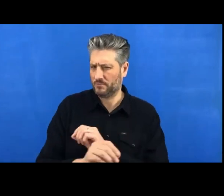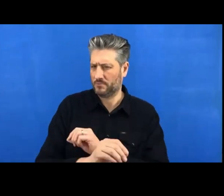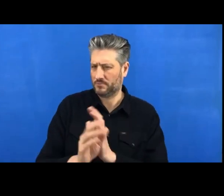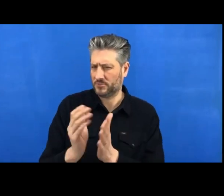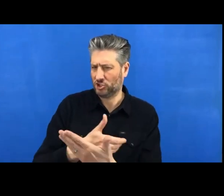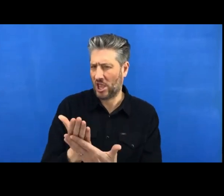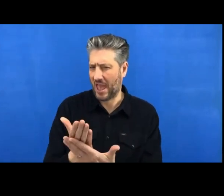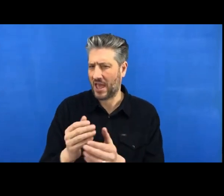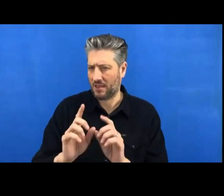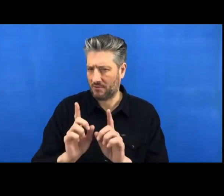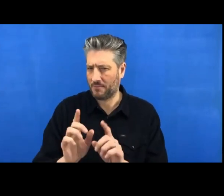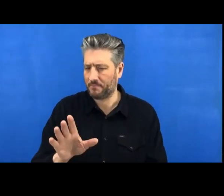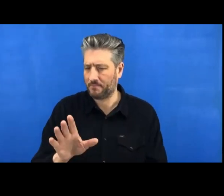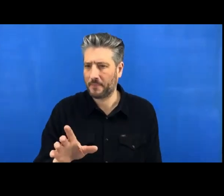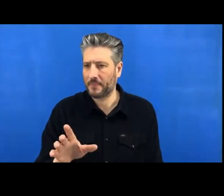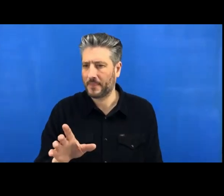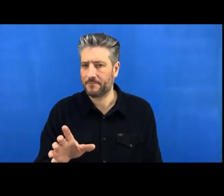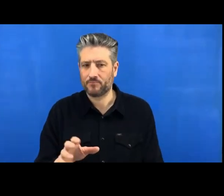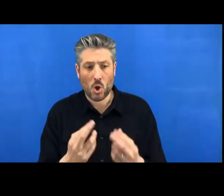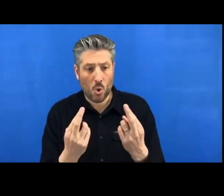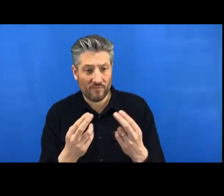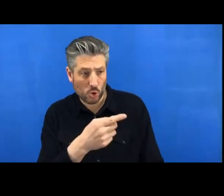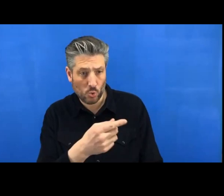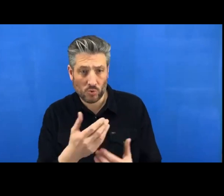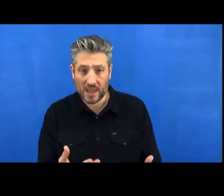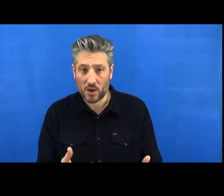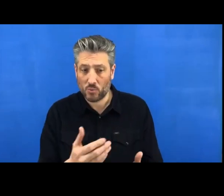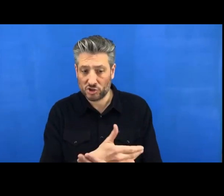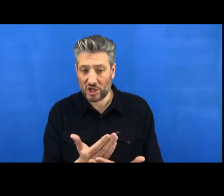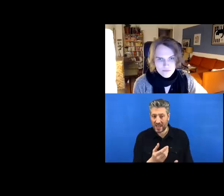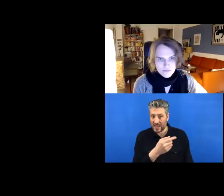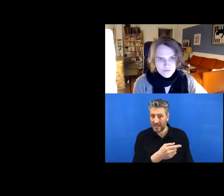Hopefully she can share her screen now. Sophie: yes, hopefully Lea should be able to share now.